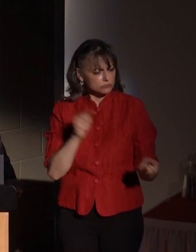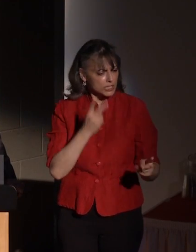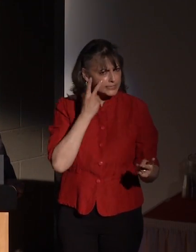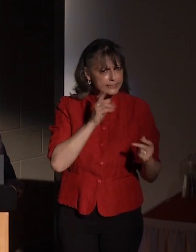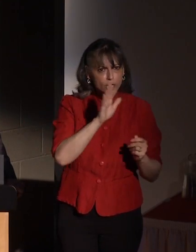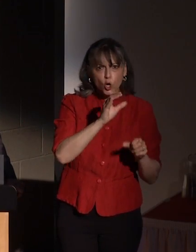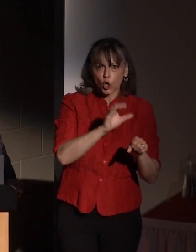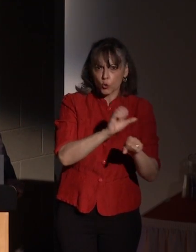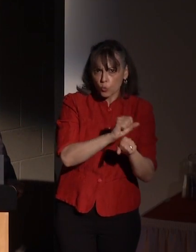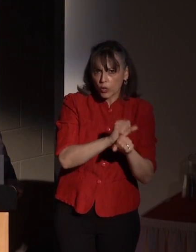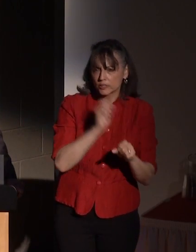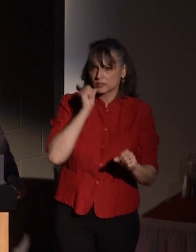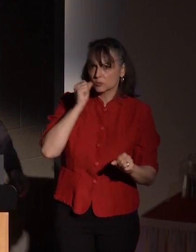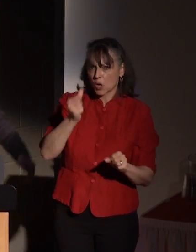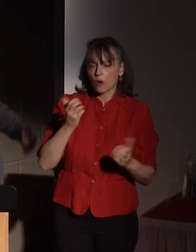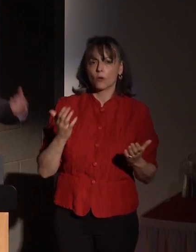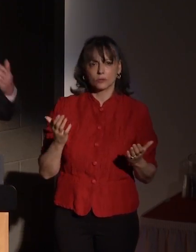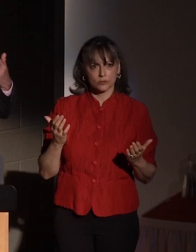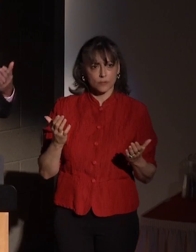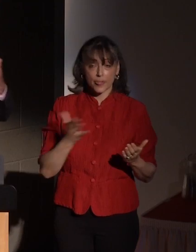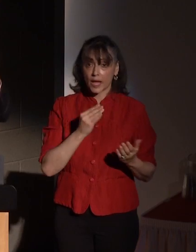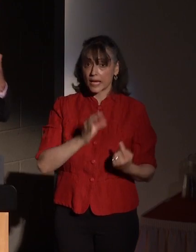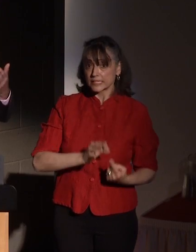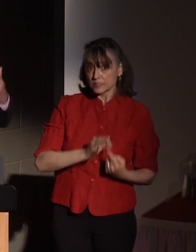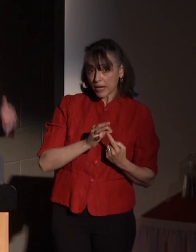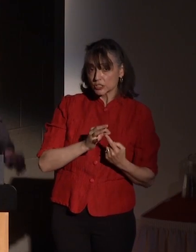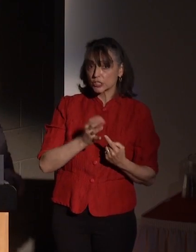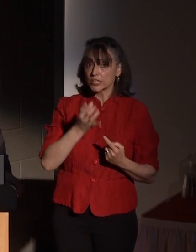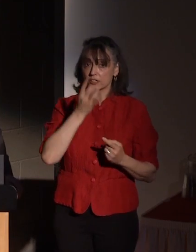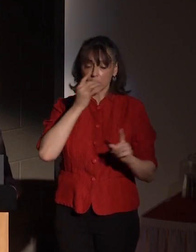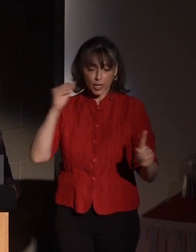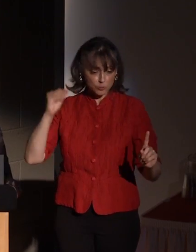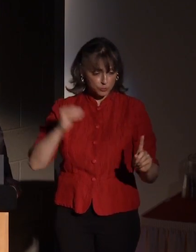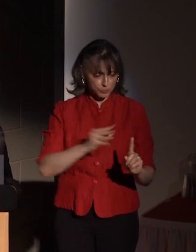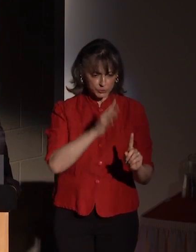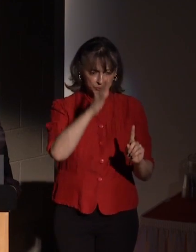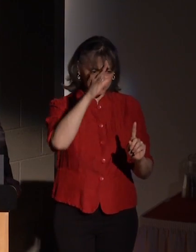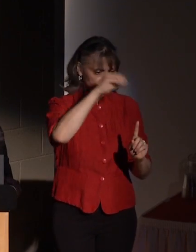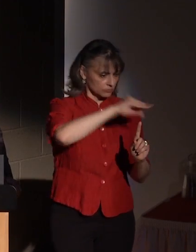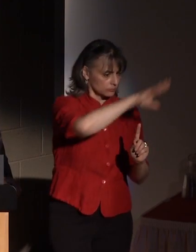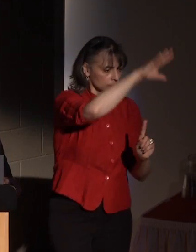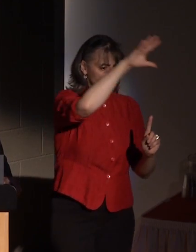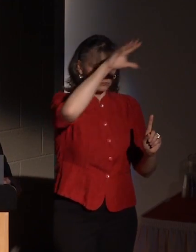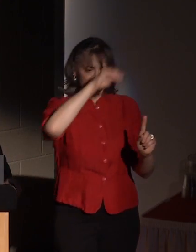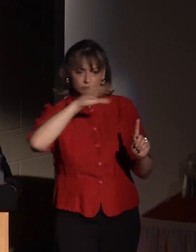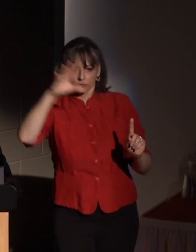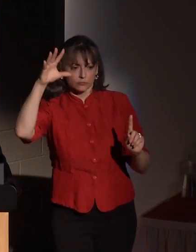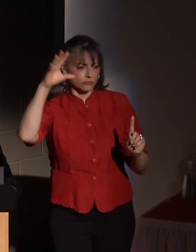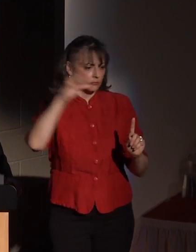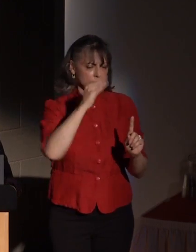tomorrow, and particularly when the light strikes it at different angles, it's absolutely gorgeous.